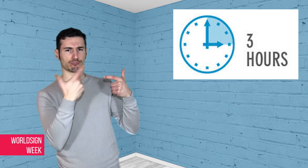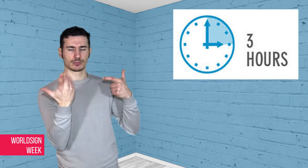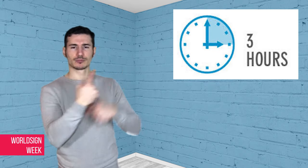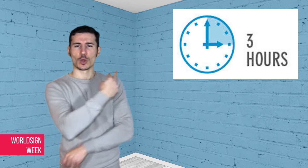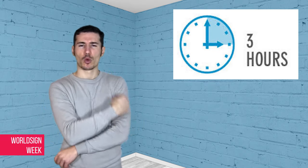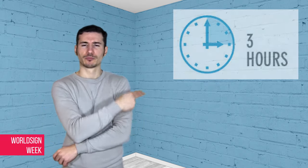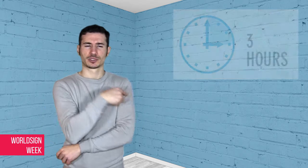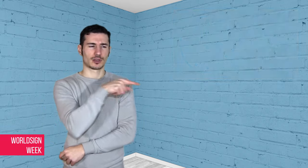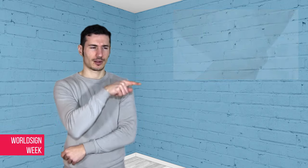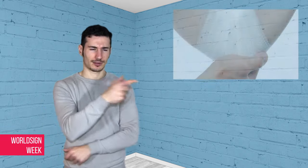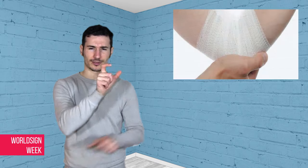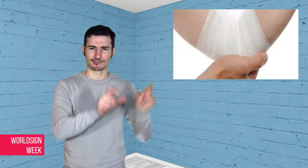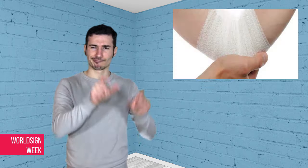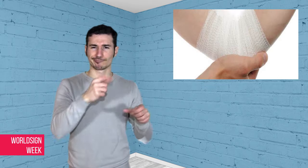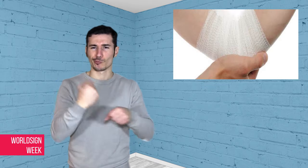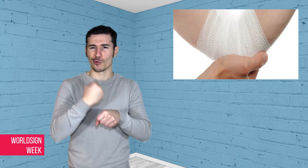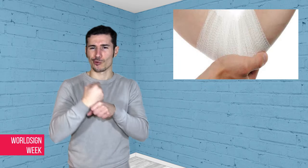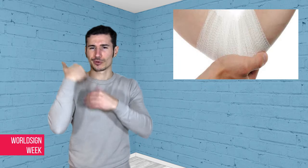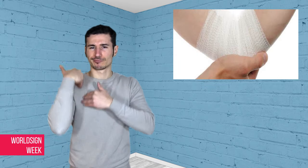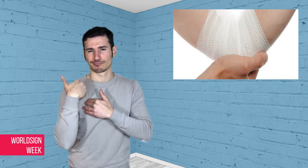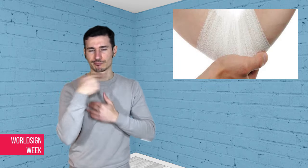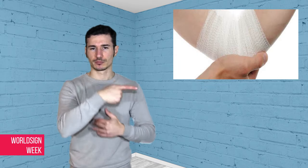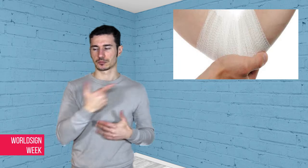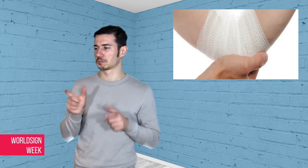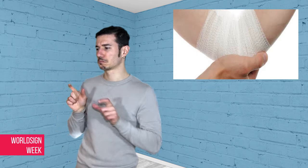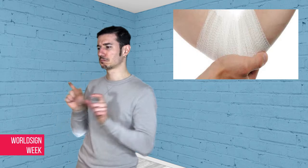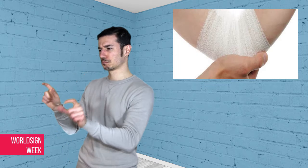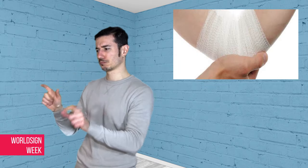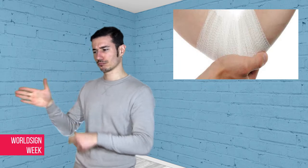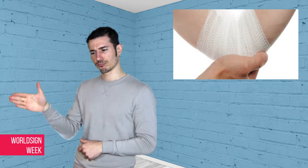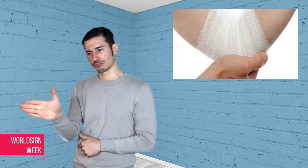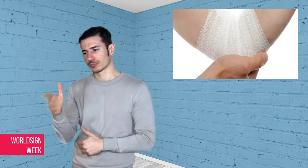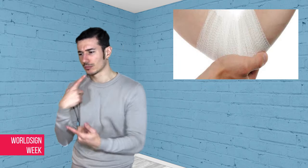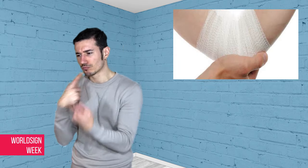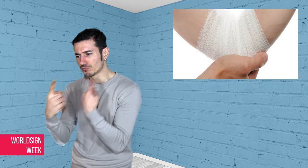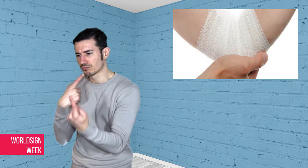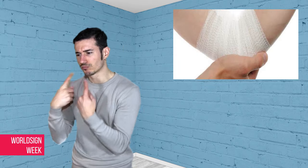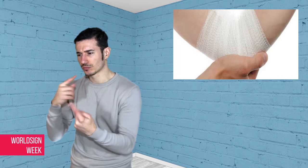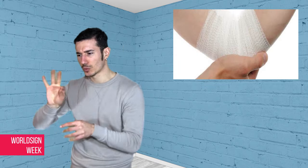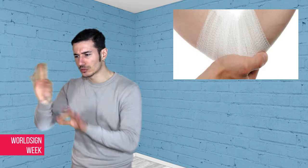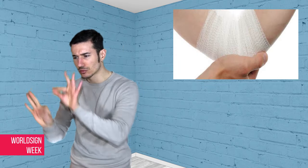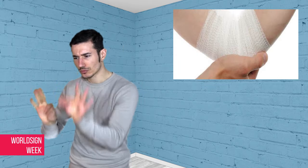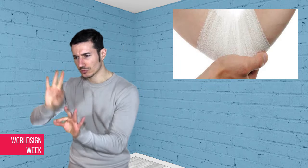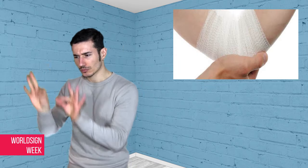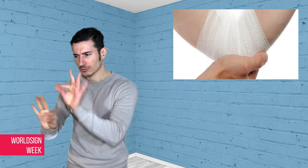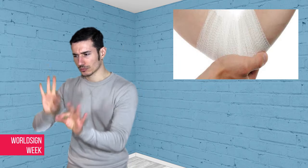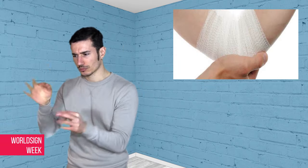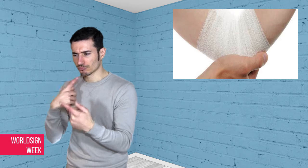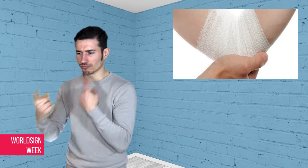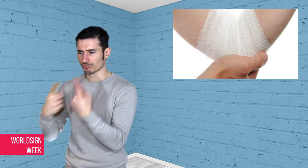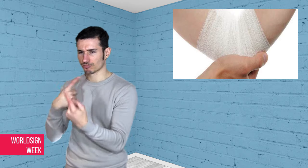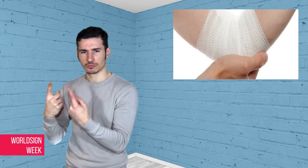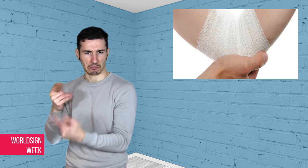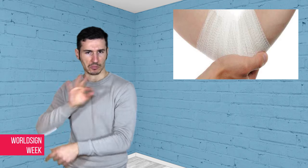pulled aside and questioned because she didn’t have the right skin colour.